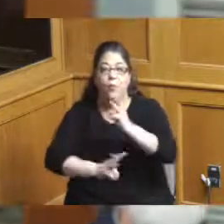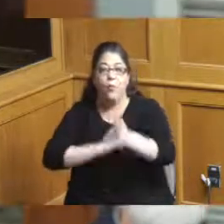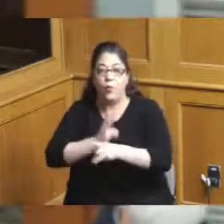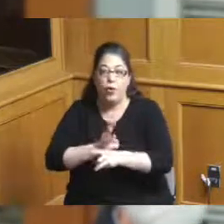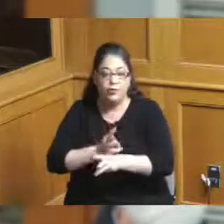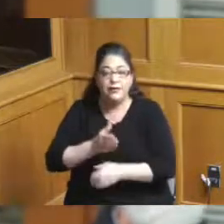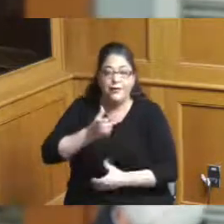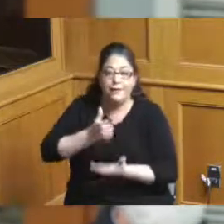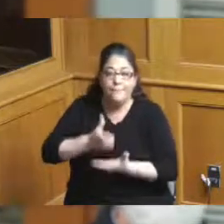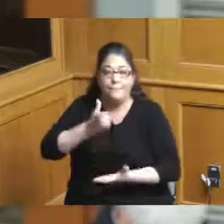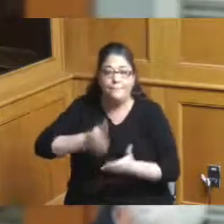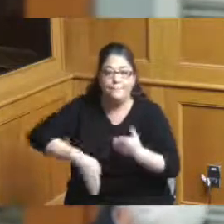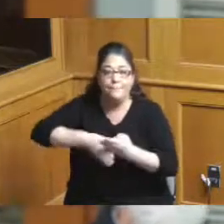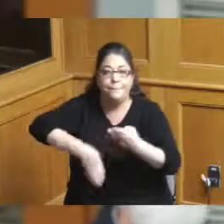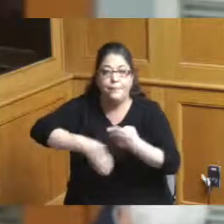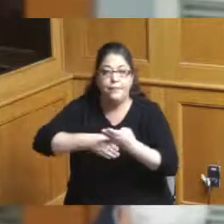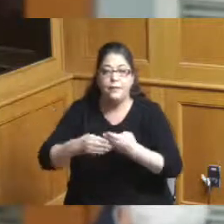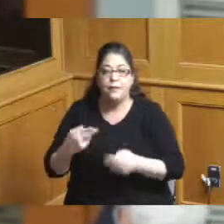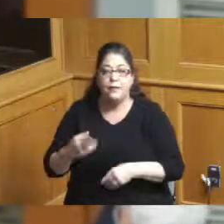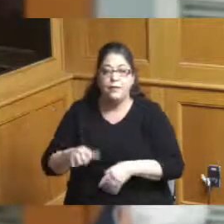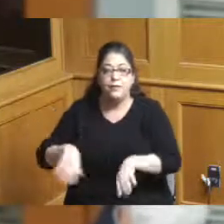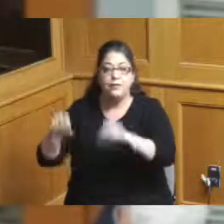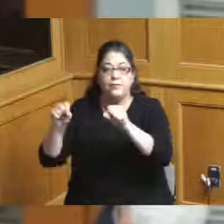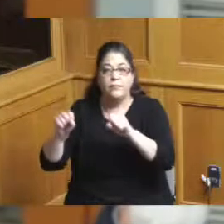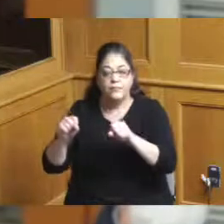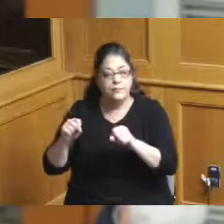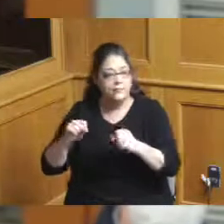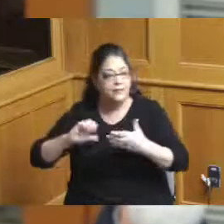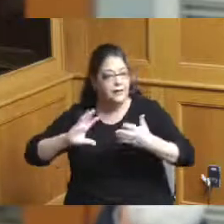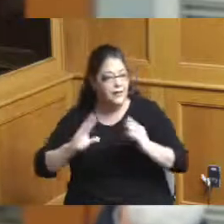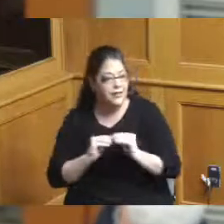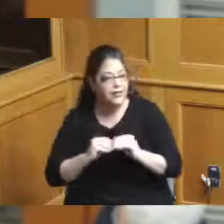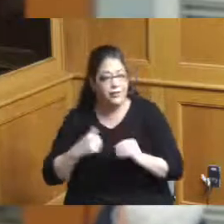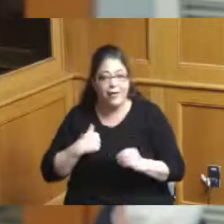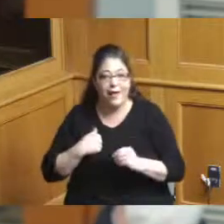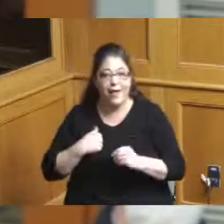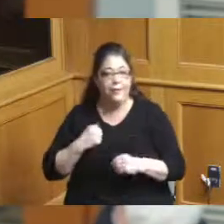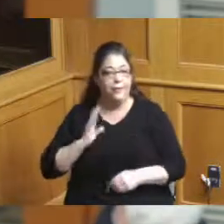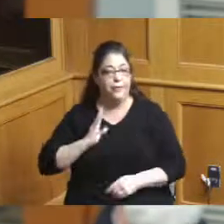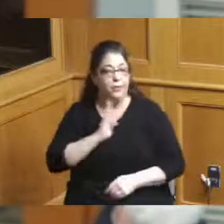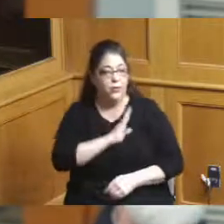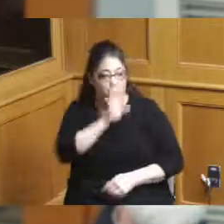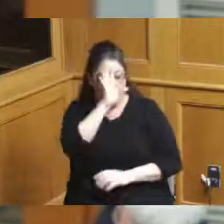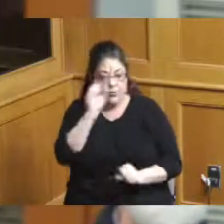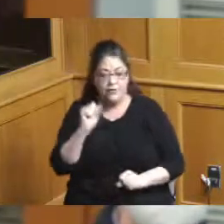effort as board chair of the convention visitors bureau where Madam President is an active board